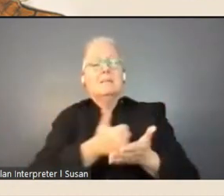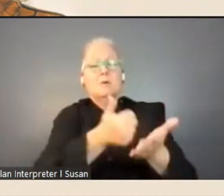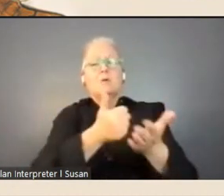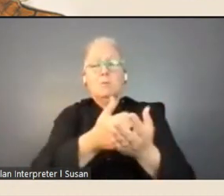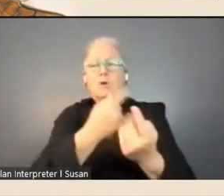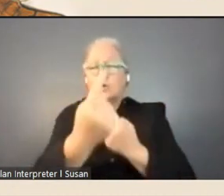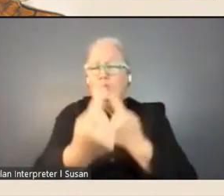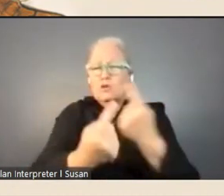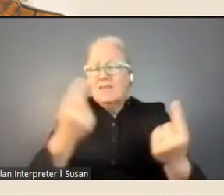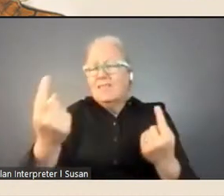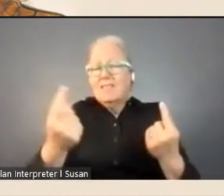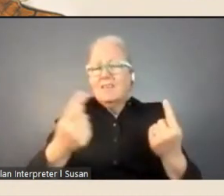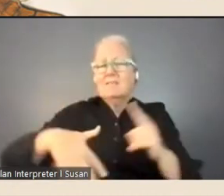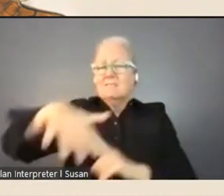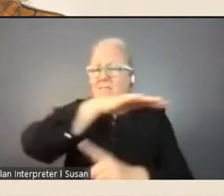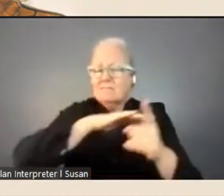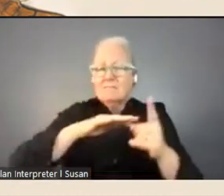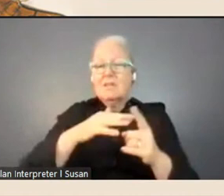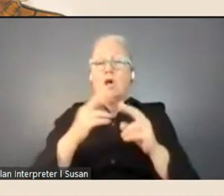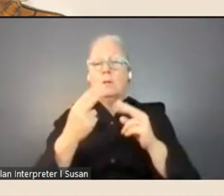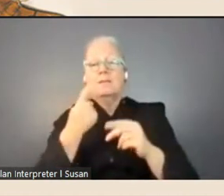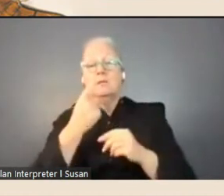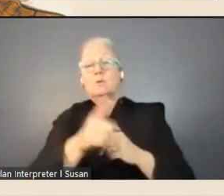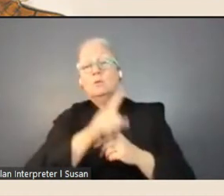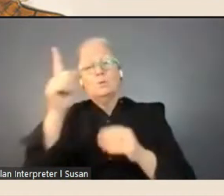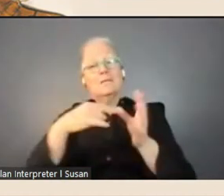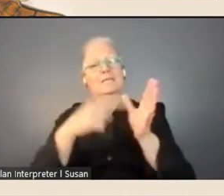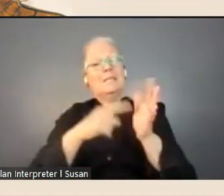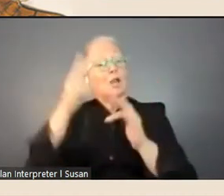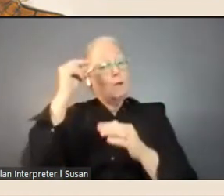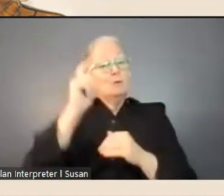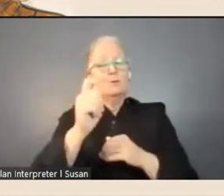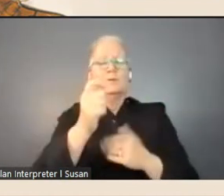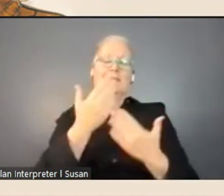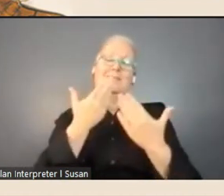We hope to see you at the State Library soon. Thank you.